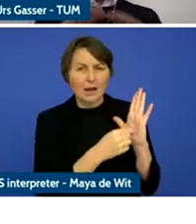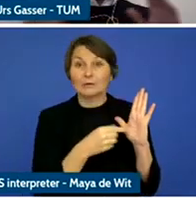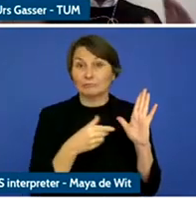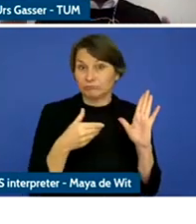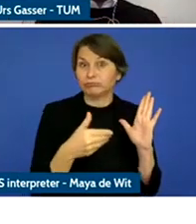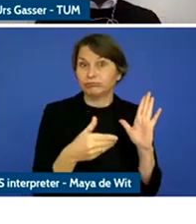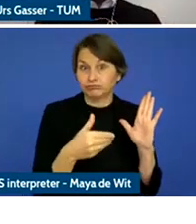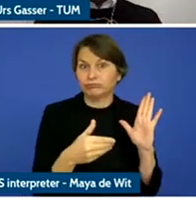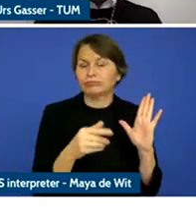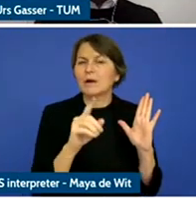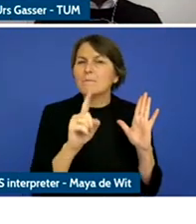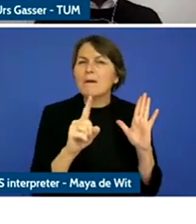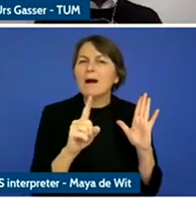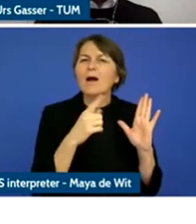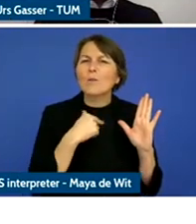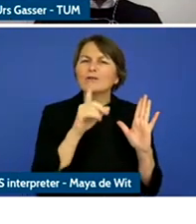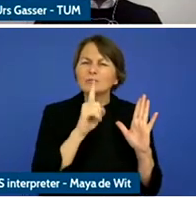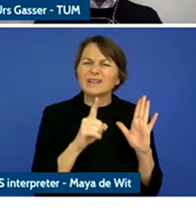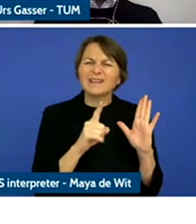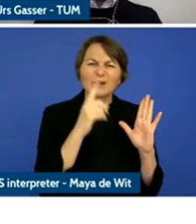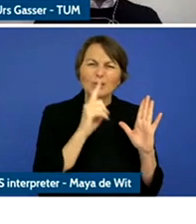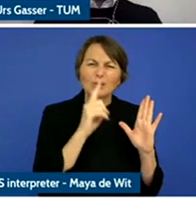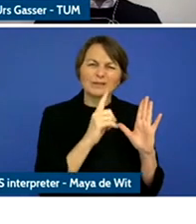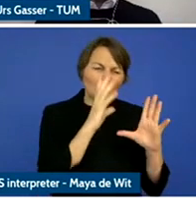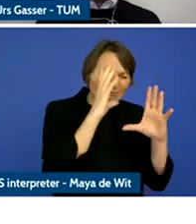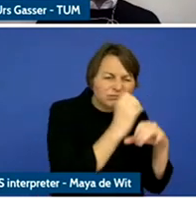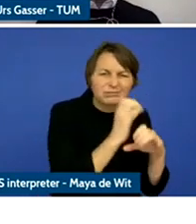dives throughout the day but cross sectional channelings and I would like